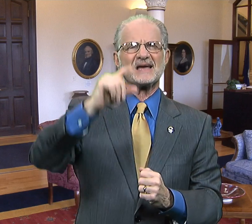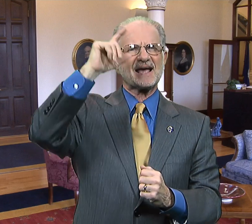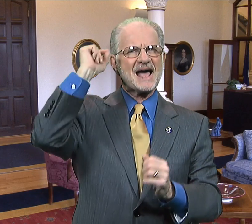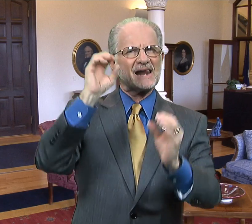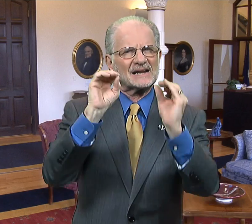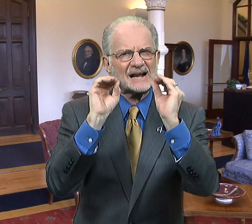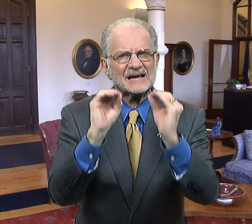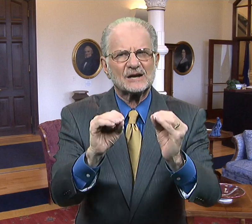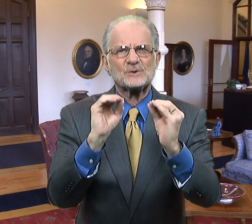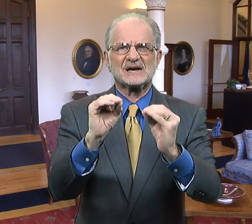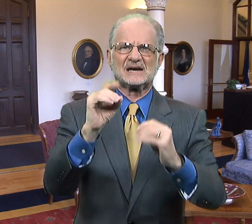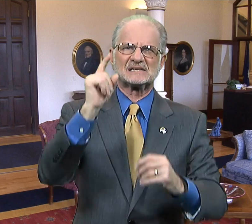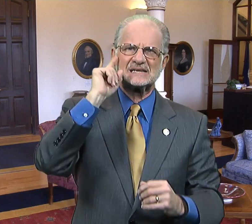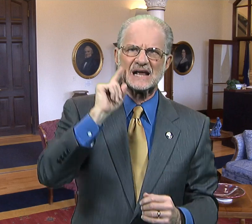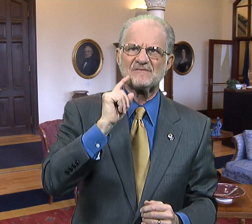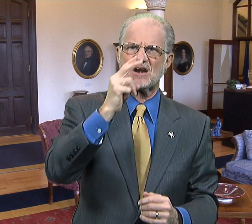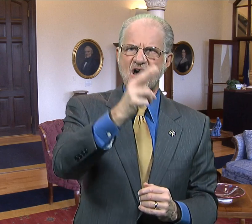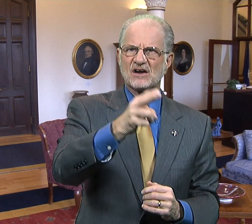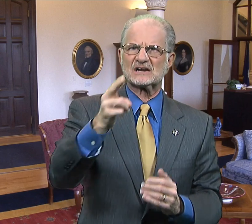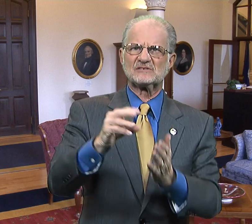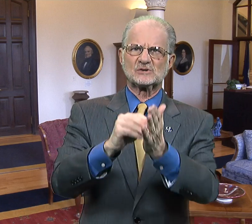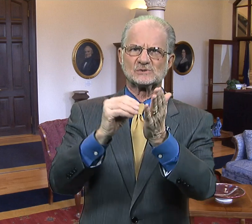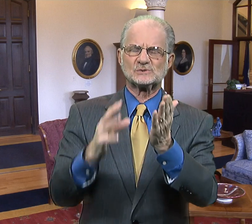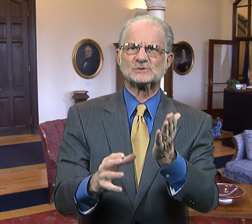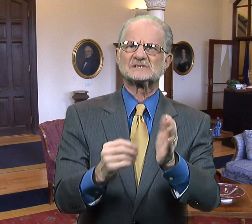Gallaudet educates deaf and hard of hearing students